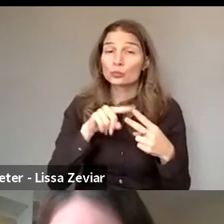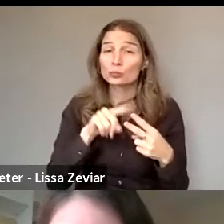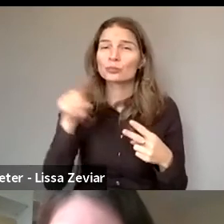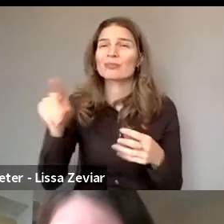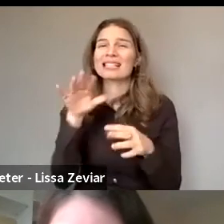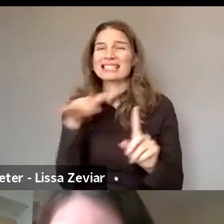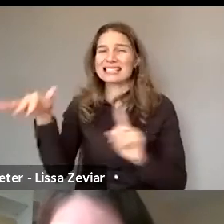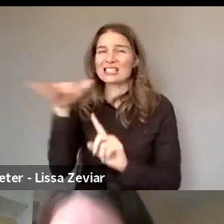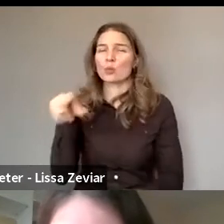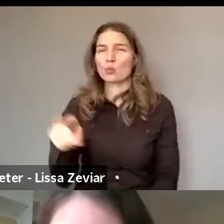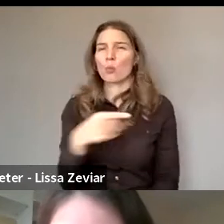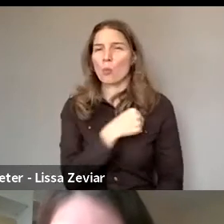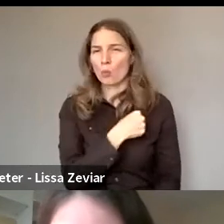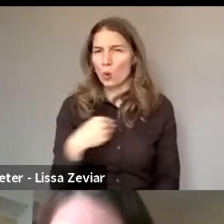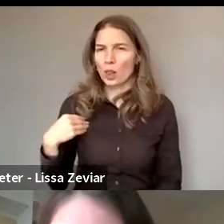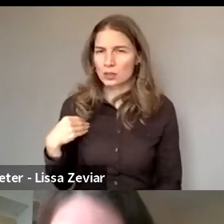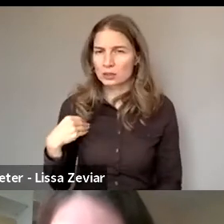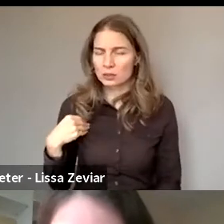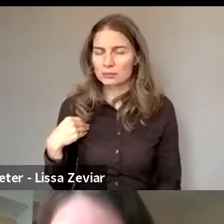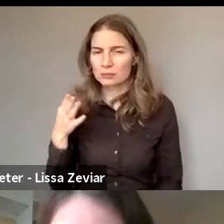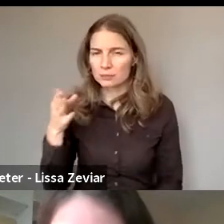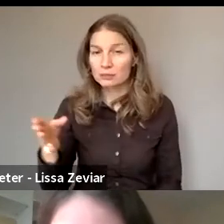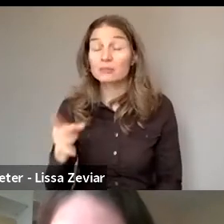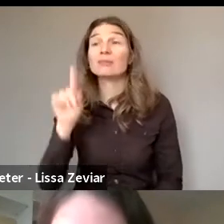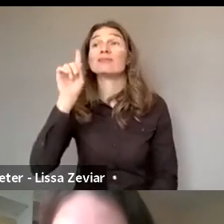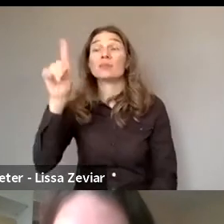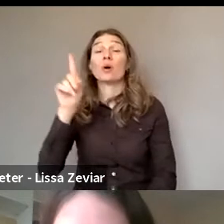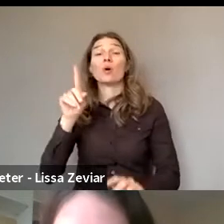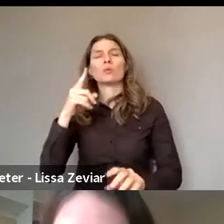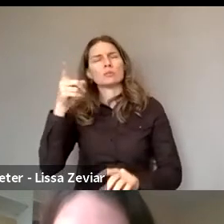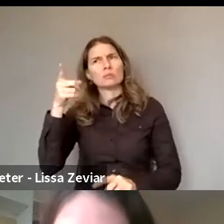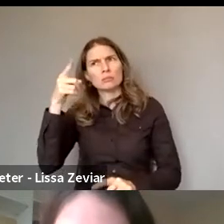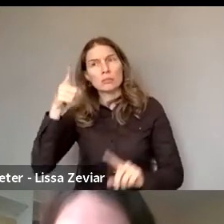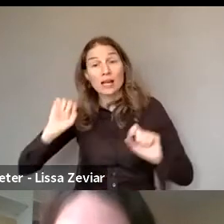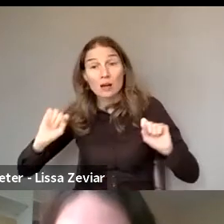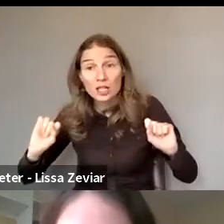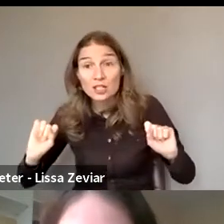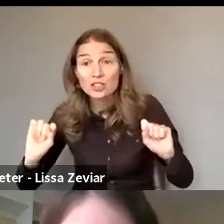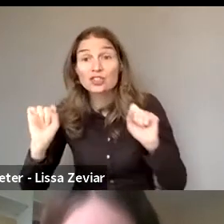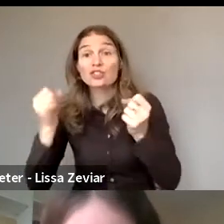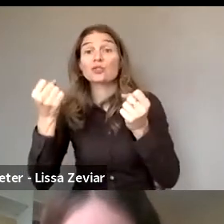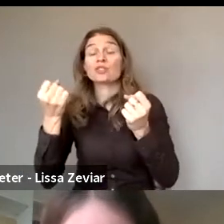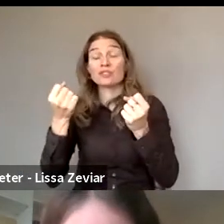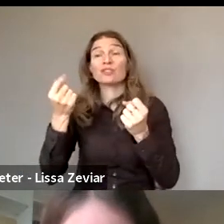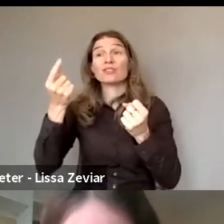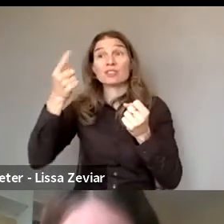and whether the movement of persons with disabilities is aware of intersexuality as a concept.